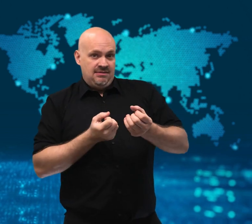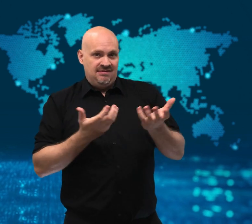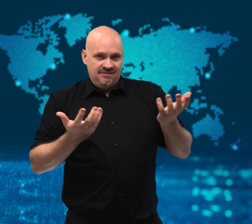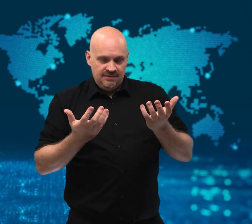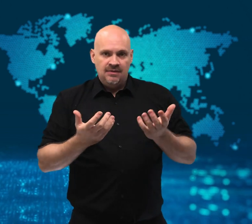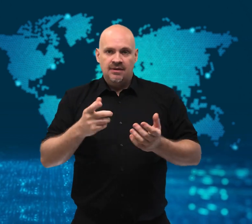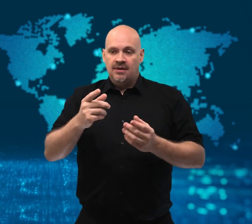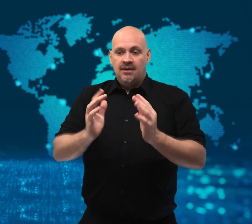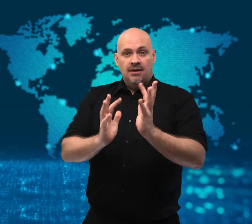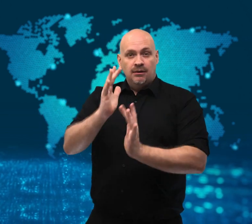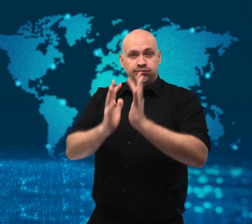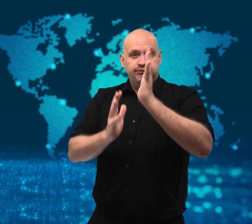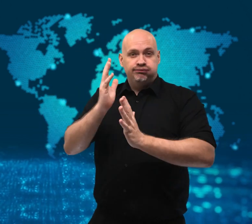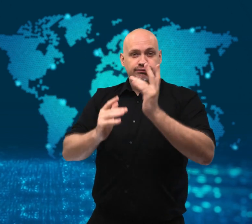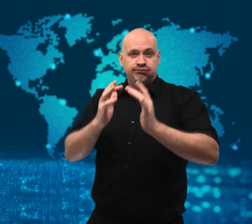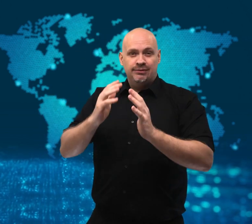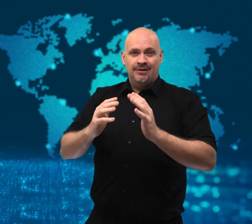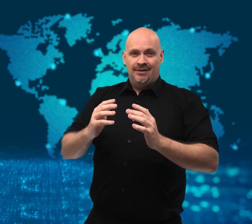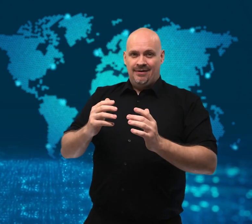Last week,